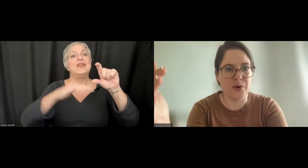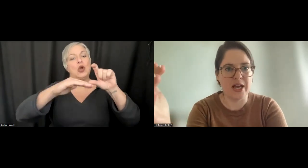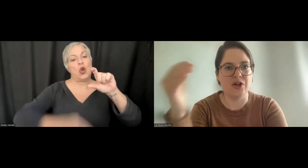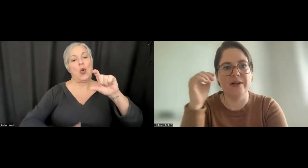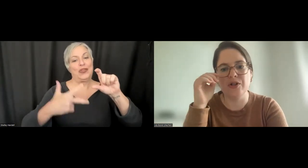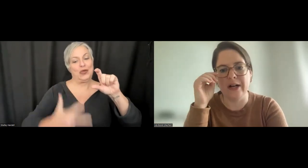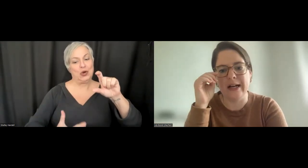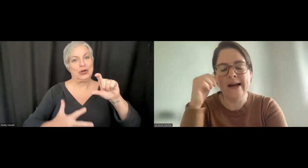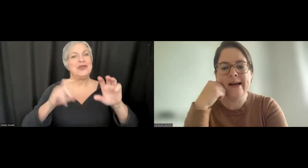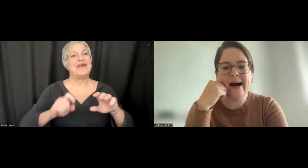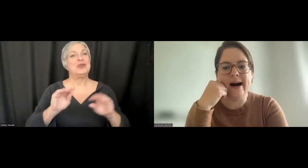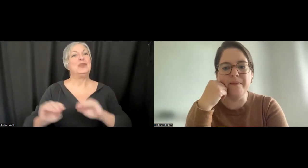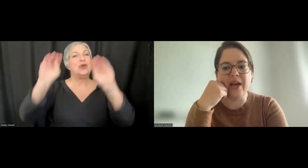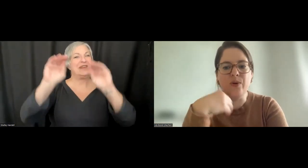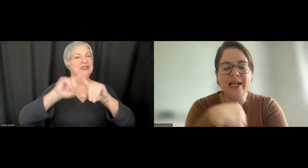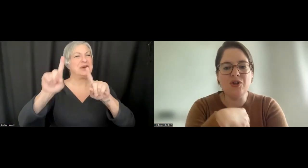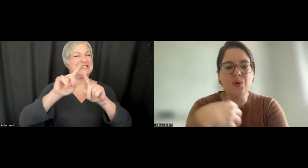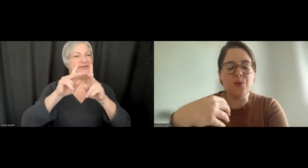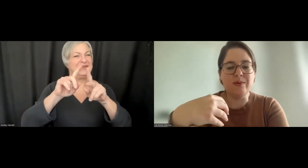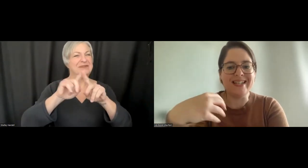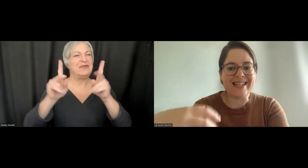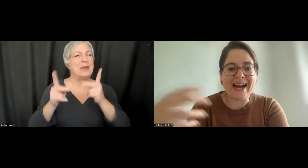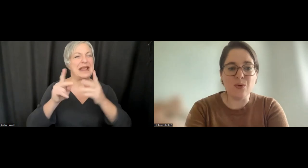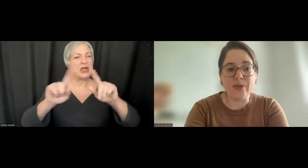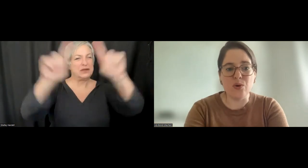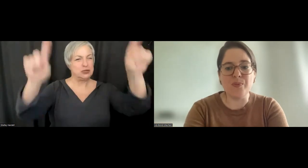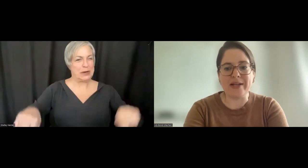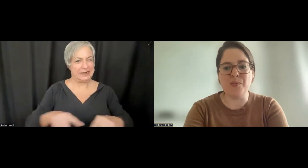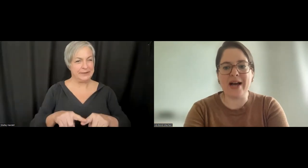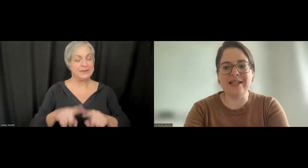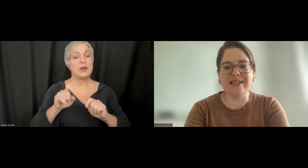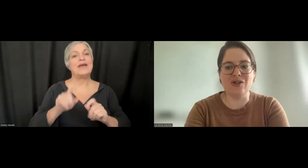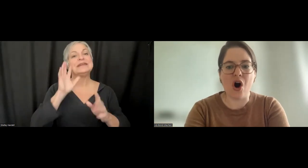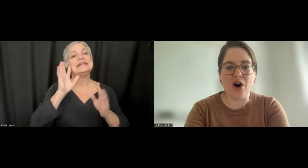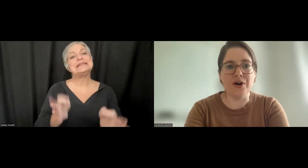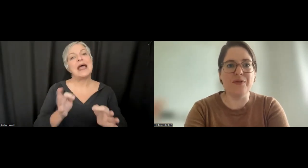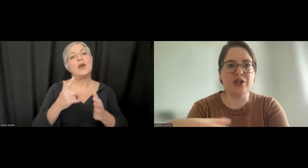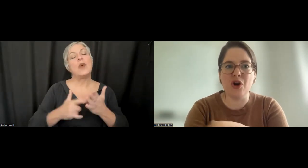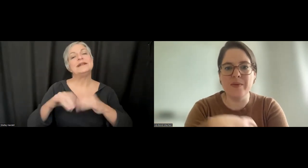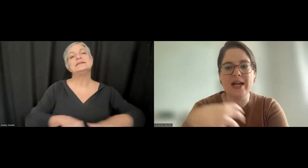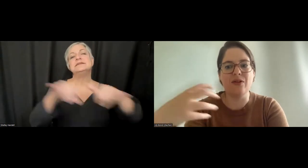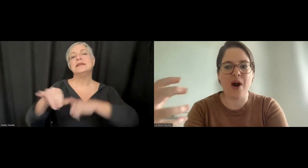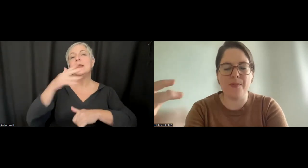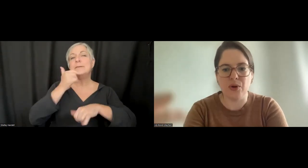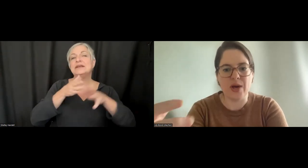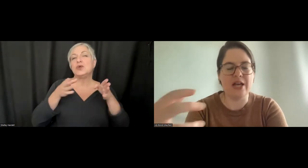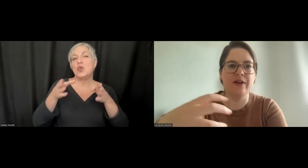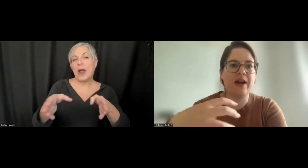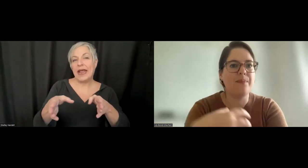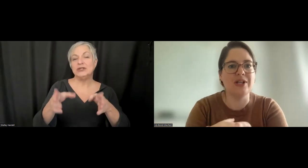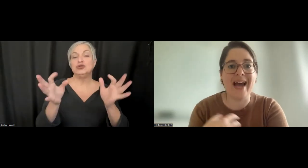location on the screen. And we need to decide what those best practices are for determining the proper location of captions,